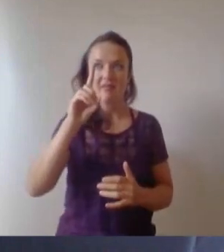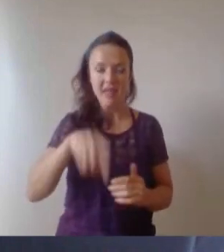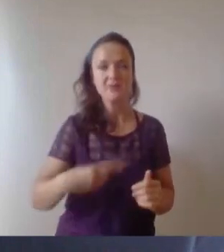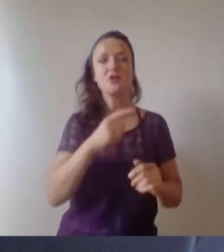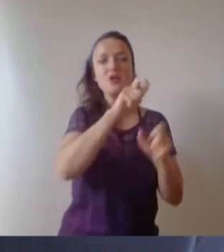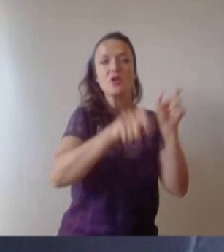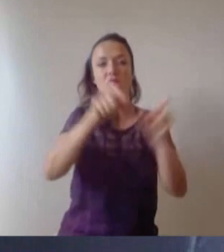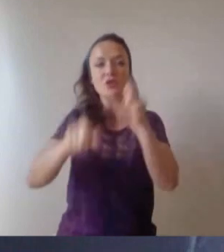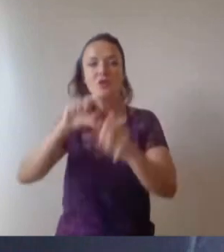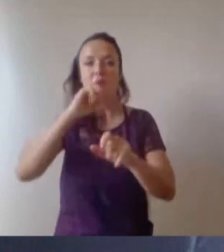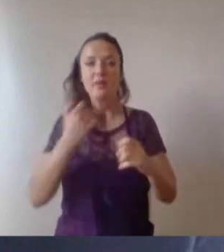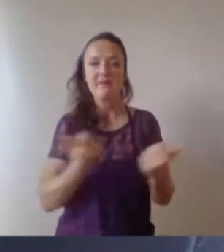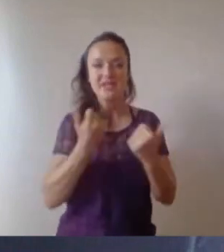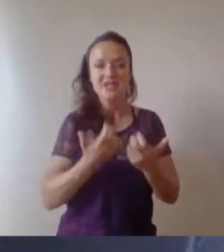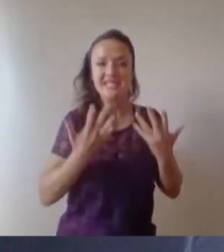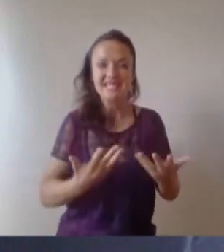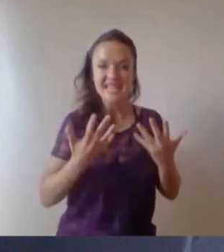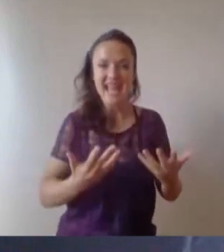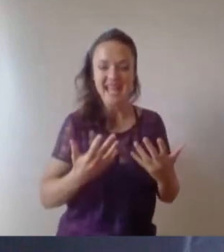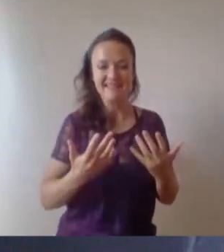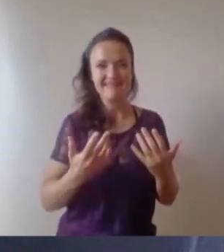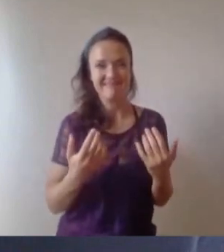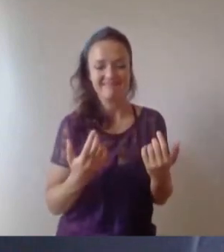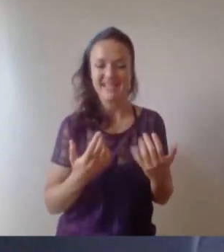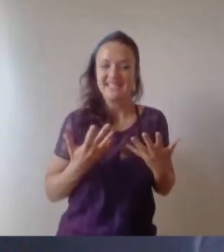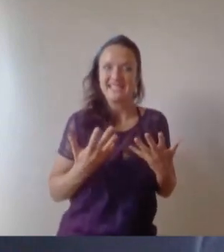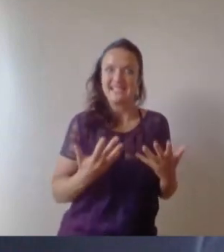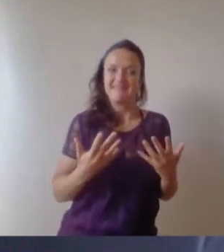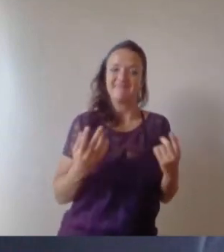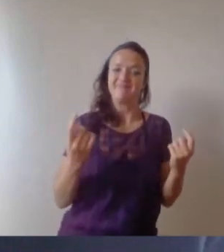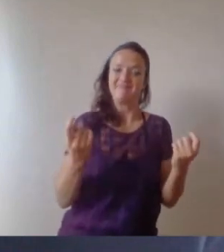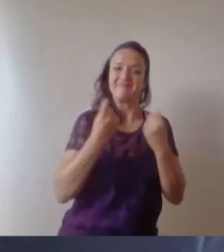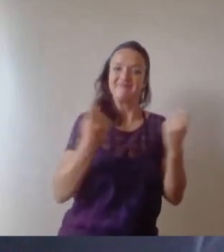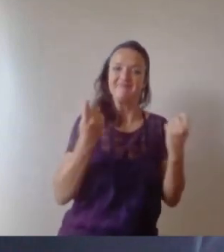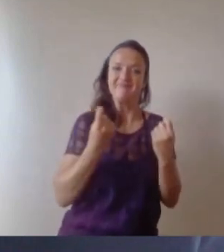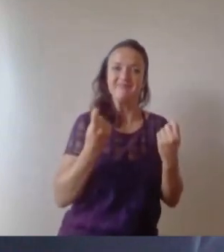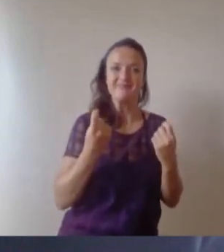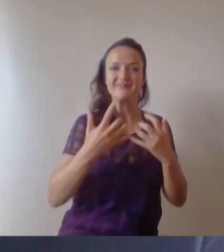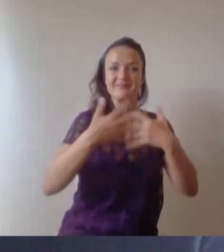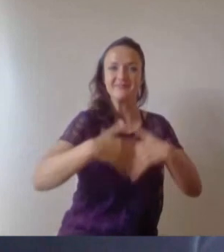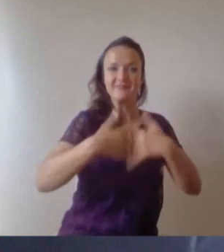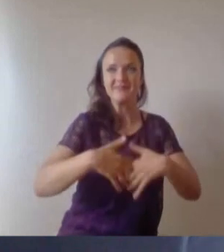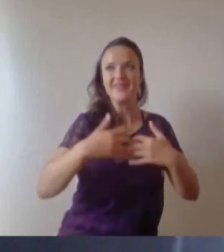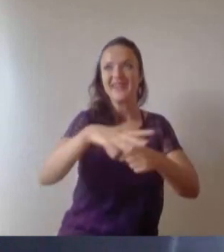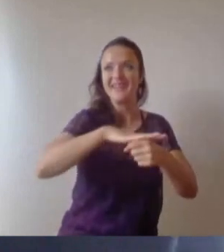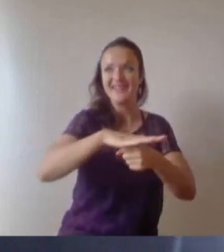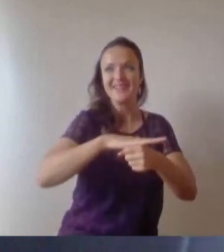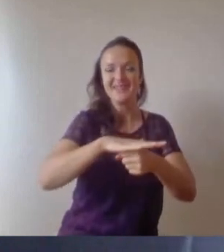Engineering to celebrate those who have worked extremely hard over the last few years, across the Departments of Computer Science;